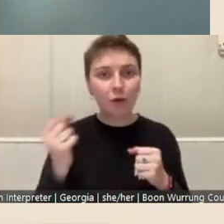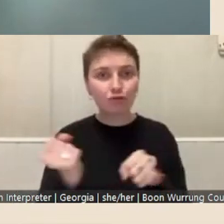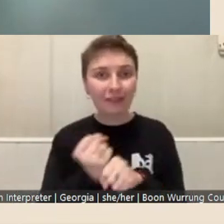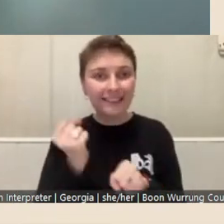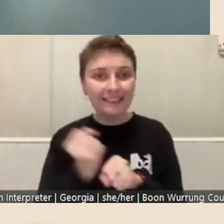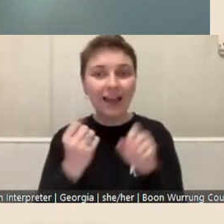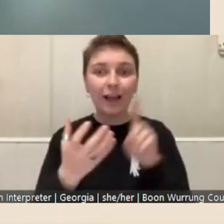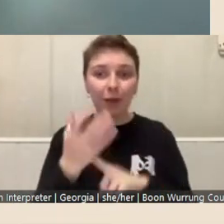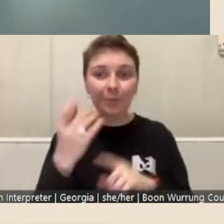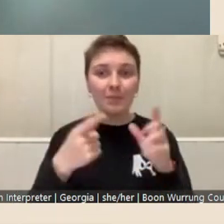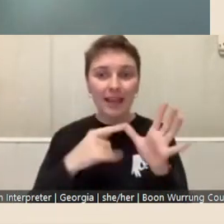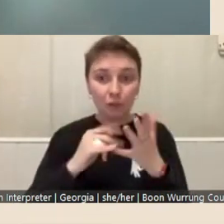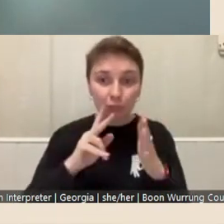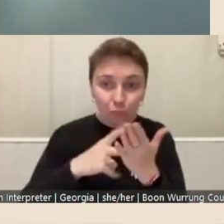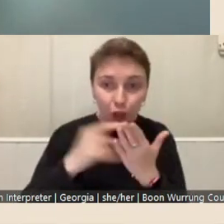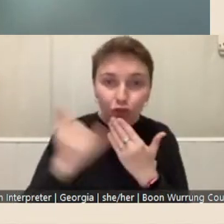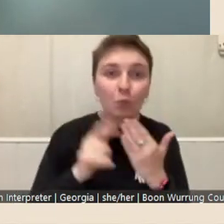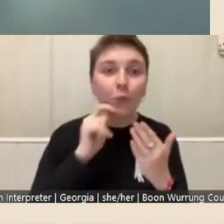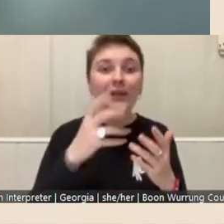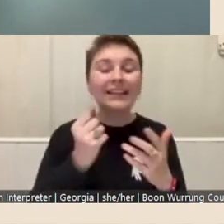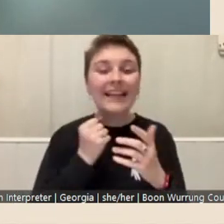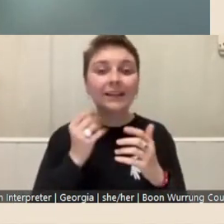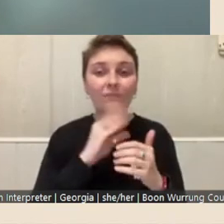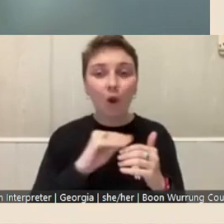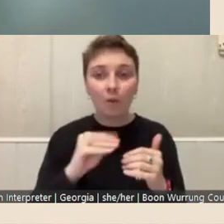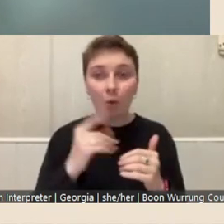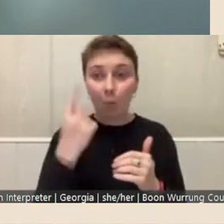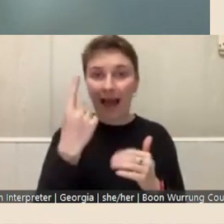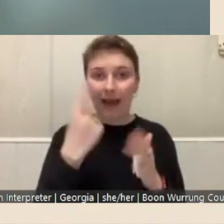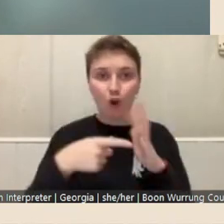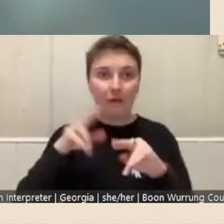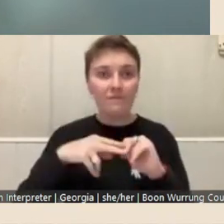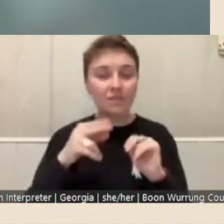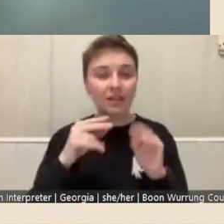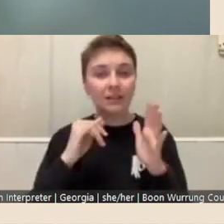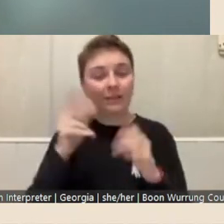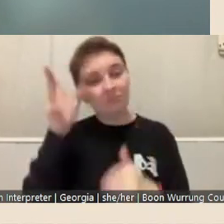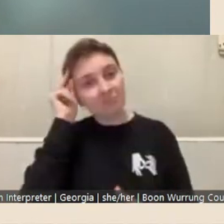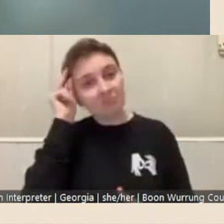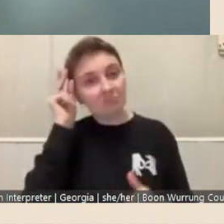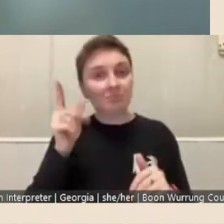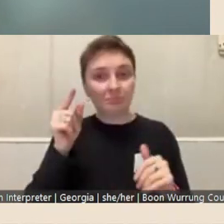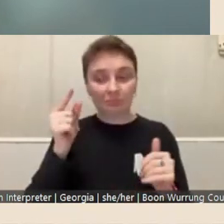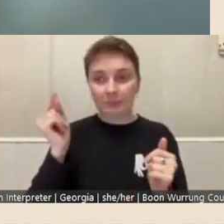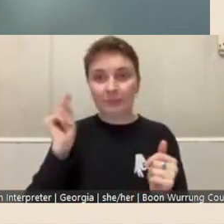what you're going to get out of being one of the State Library's fellows is going to be more